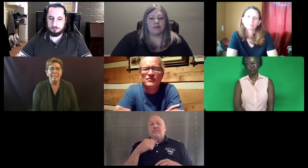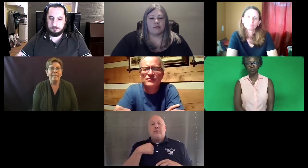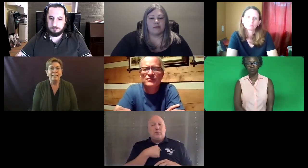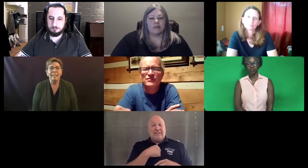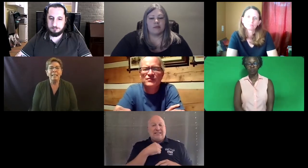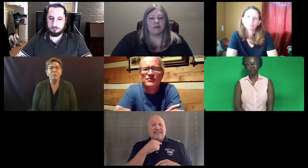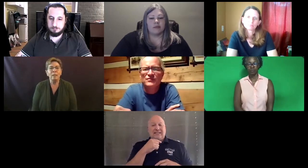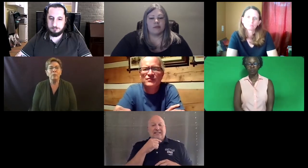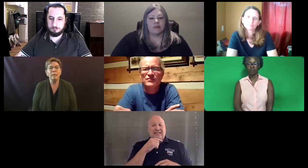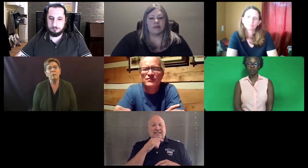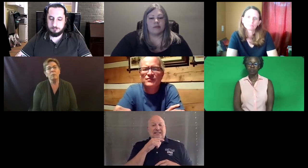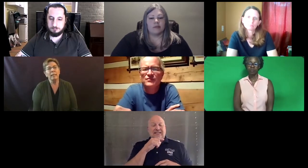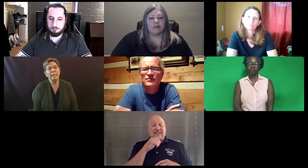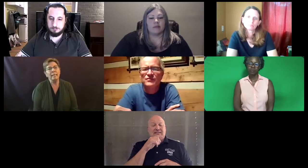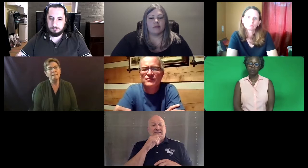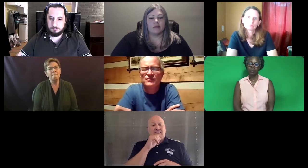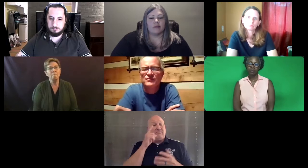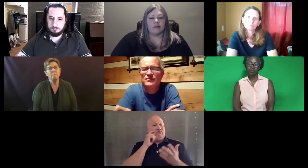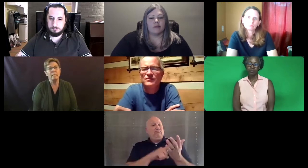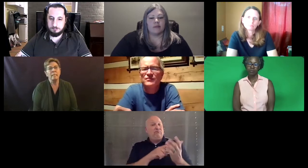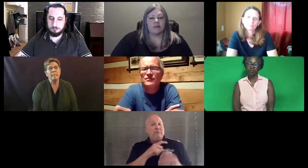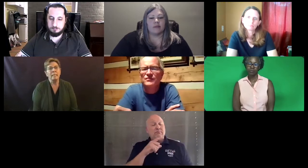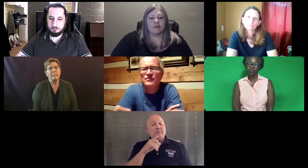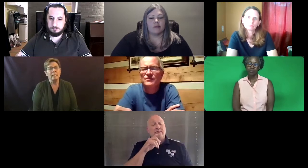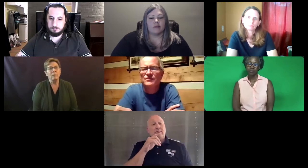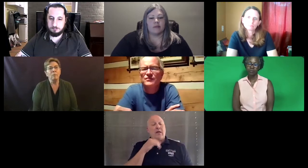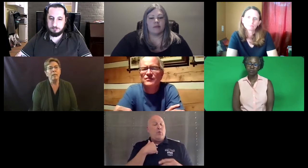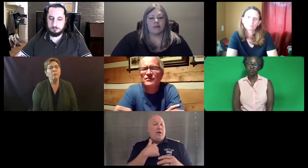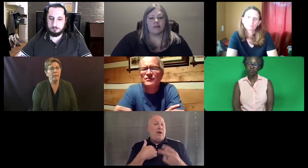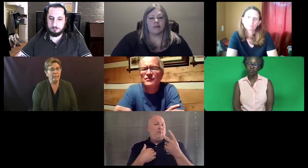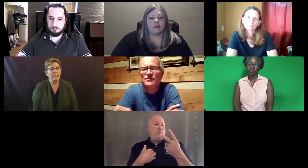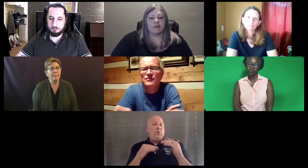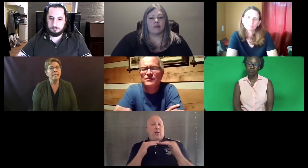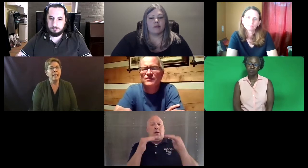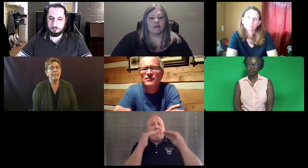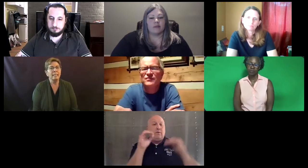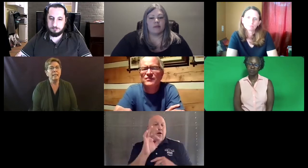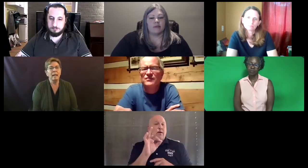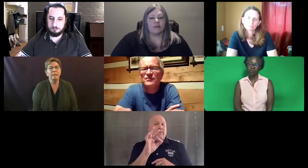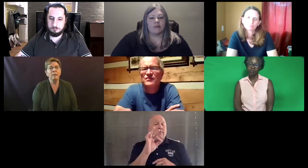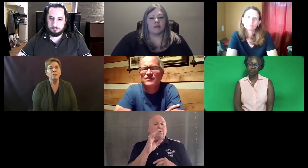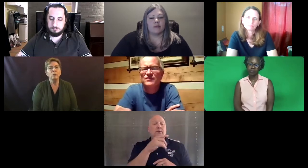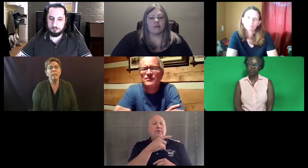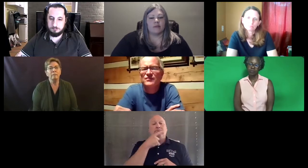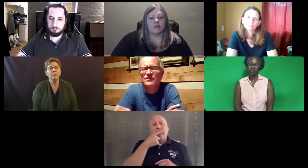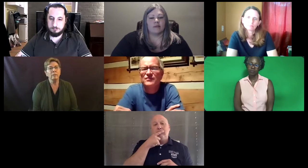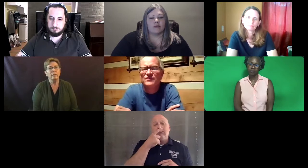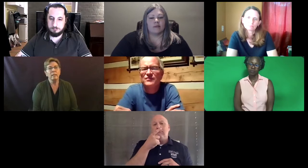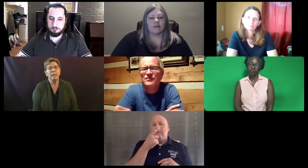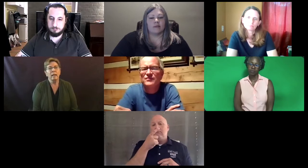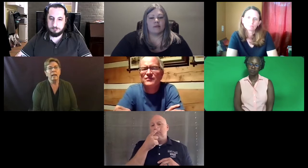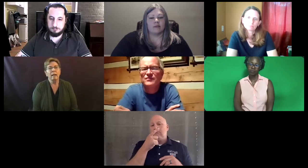At any rate, we recognize that we have two levels.